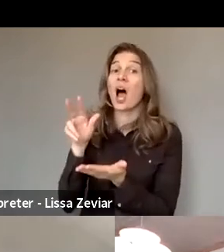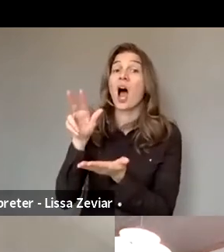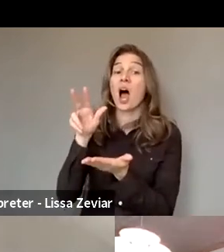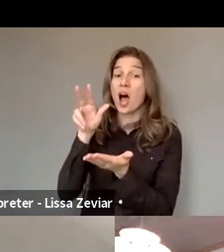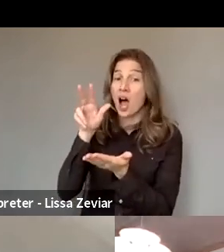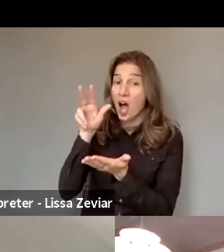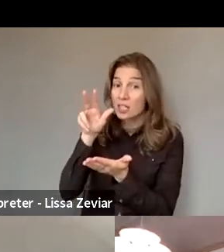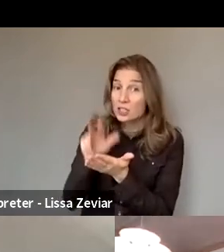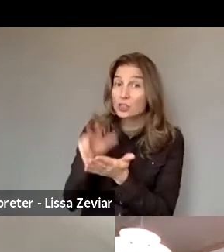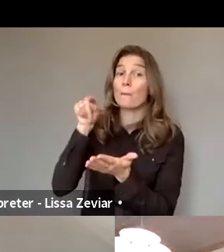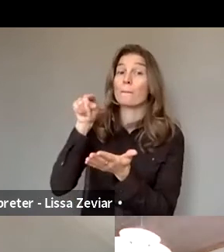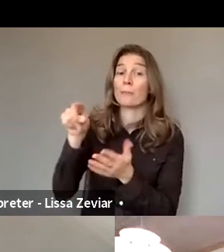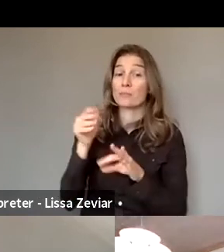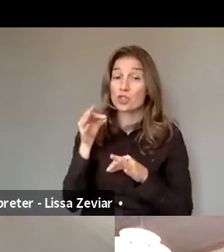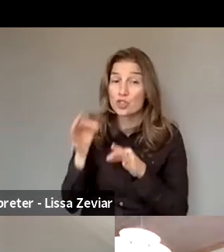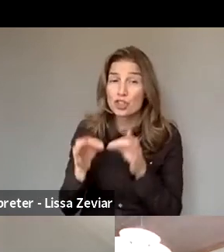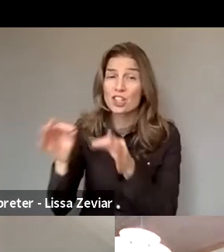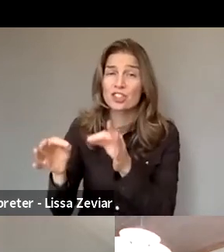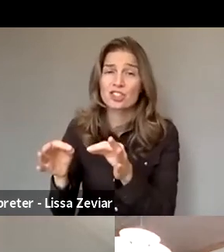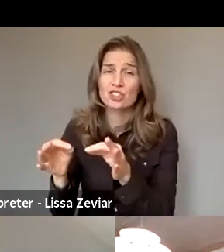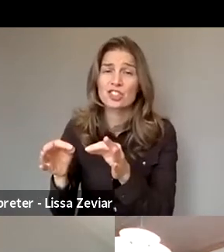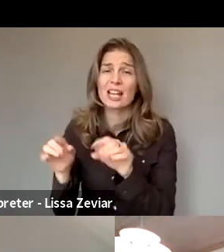(BAD AUDIO QUALITY)